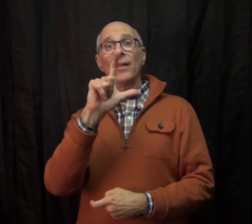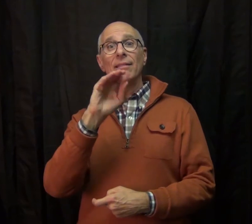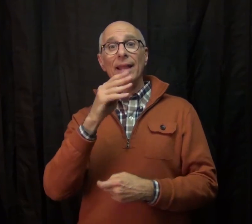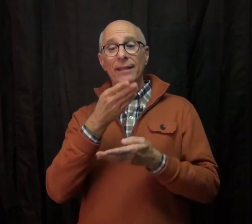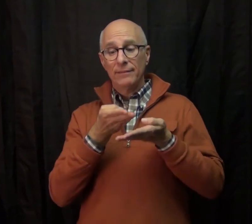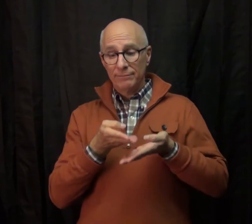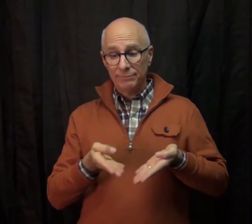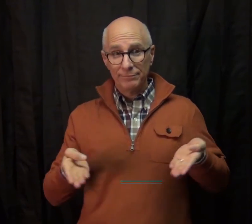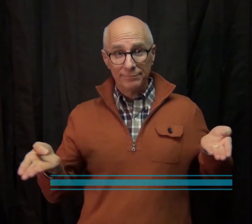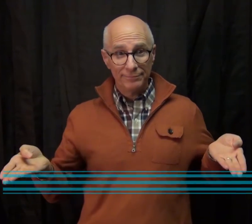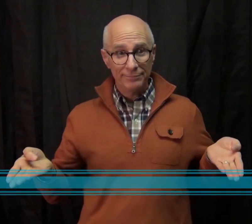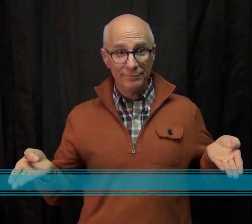The link is